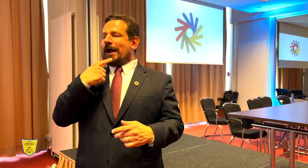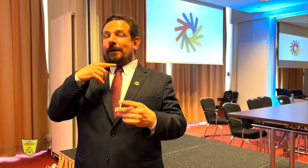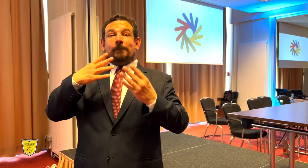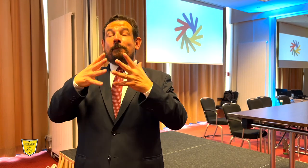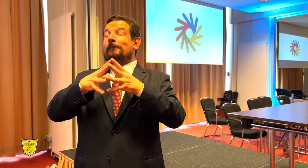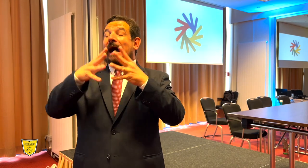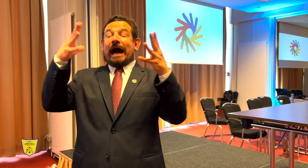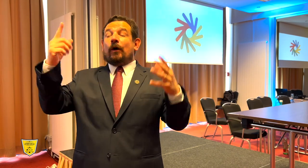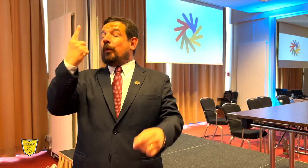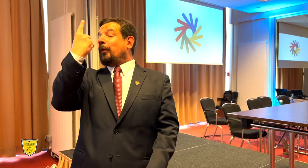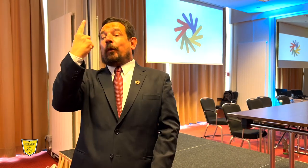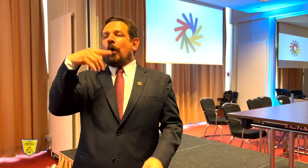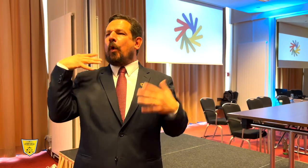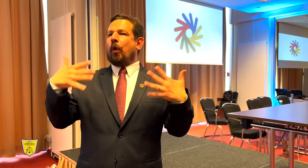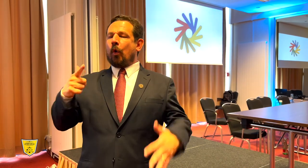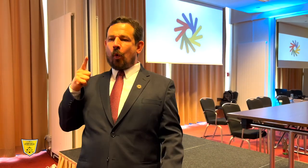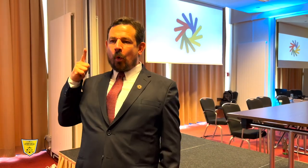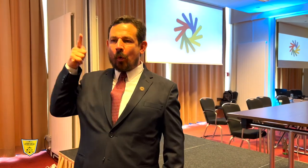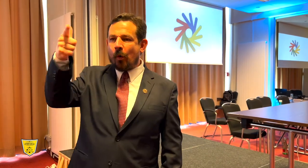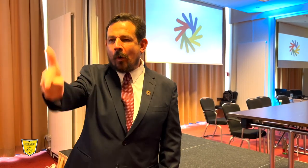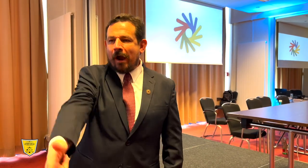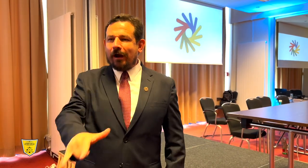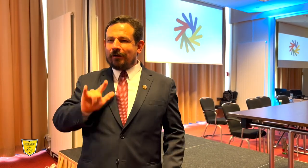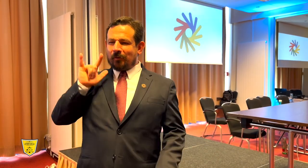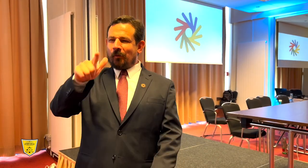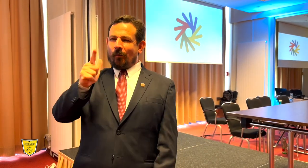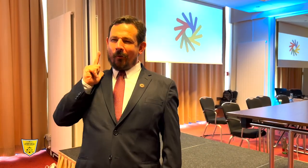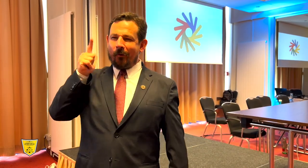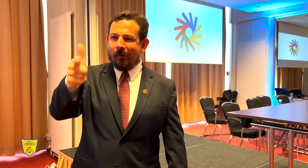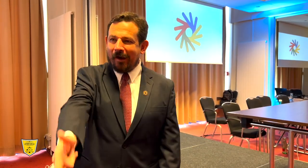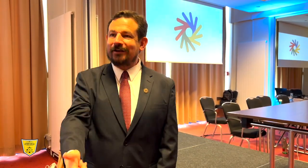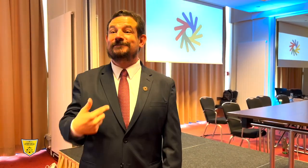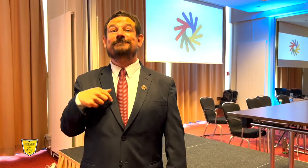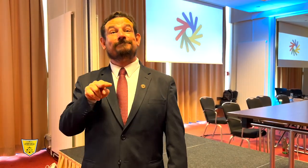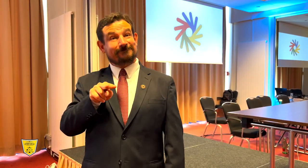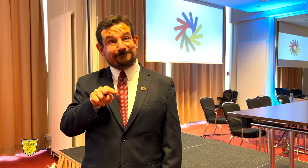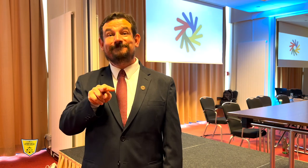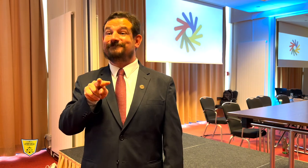were thrilled. I received many comments that the flights